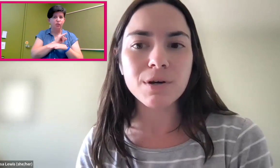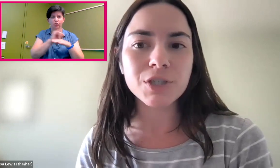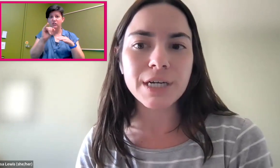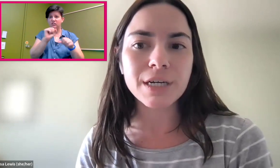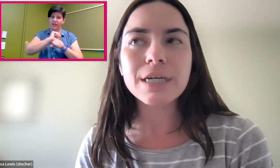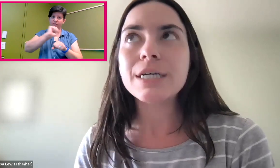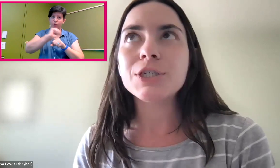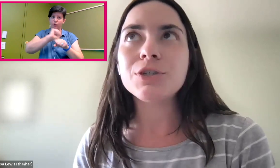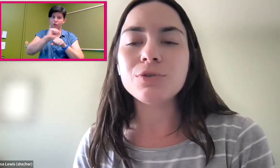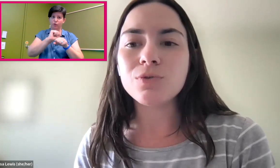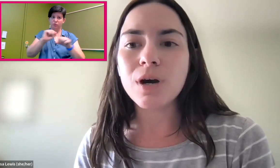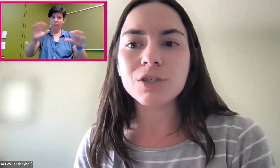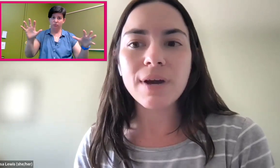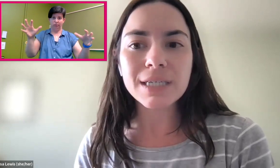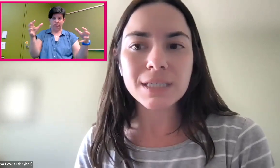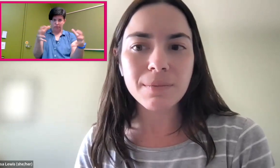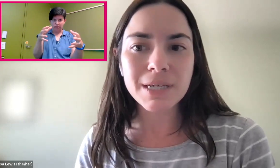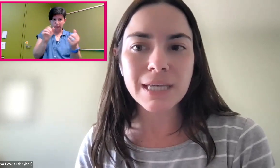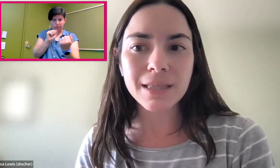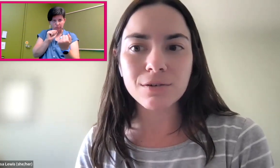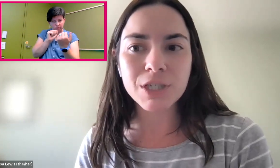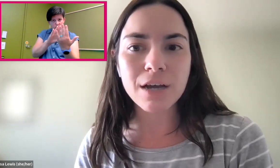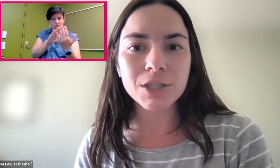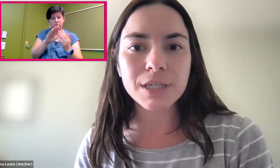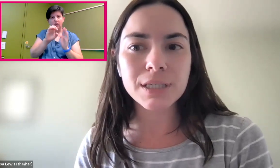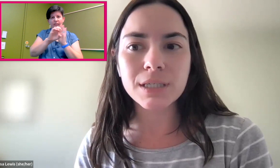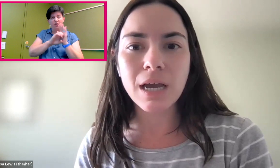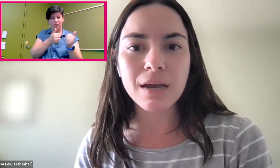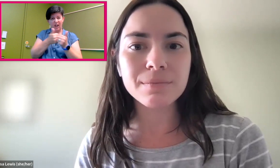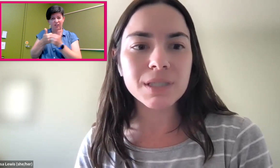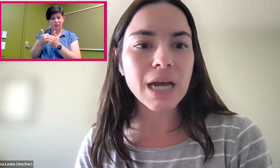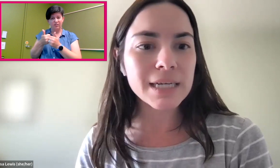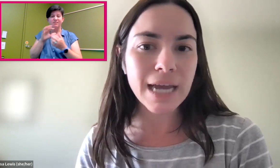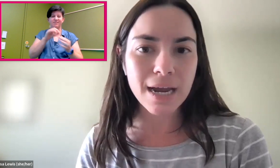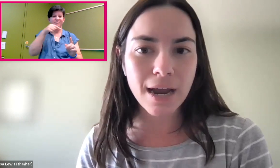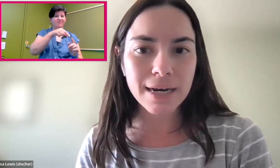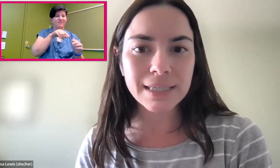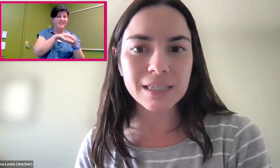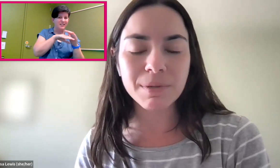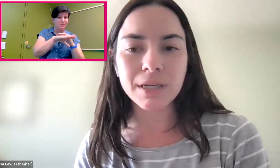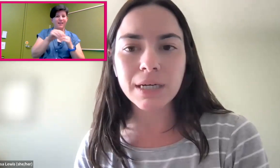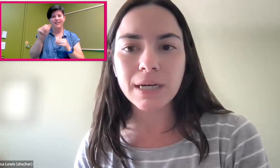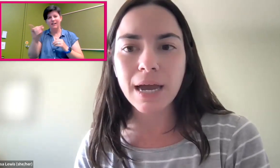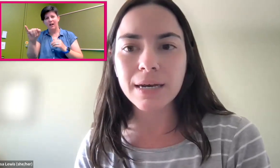emerging to address some of these ethical challenges tied to AI and accessibility?